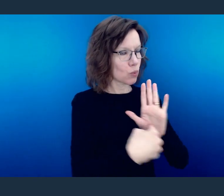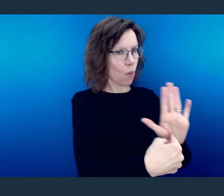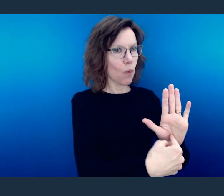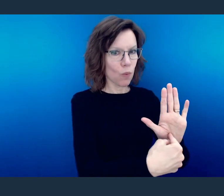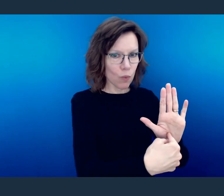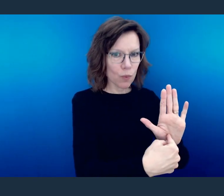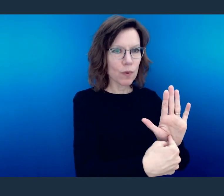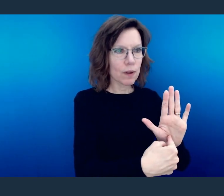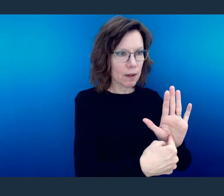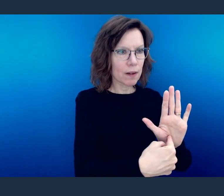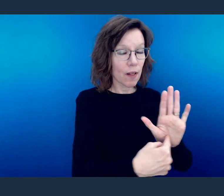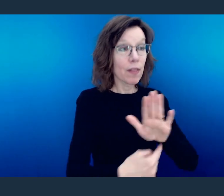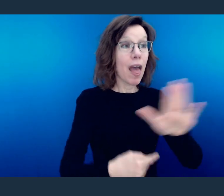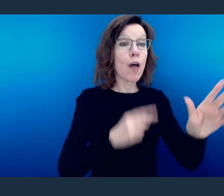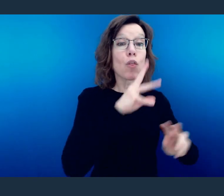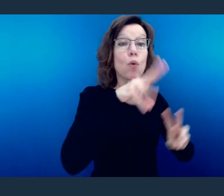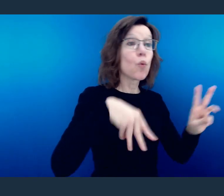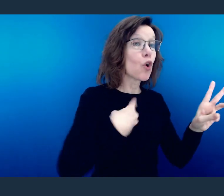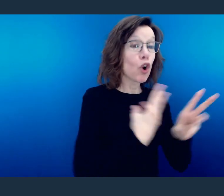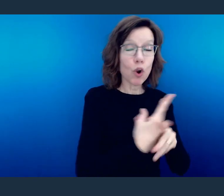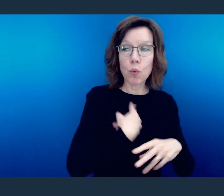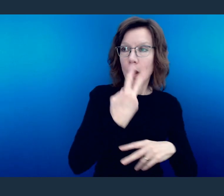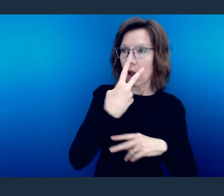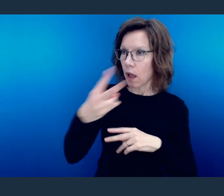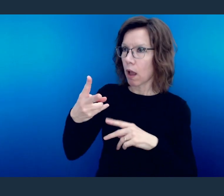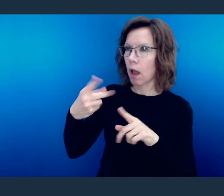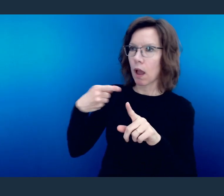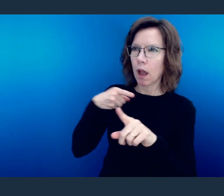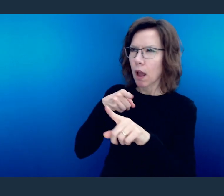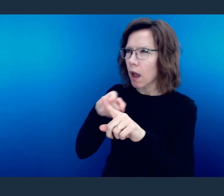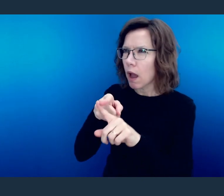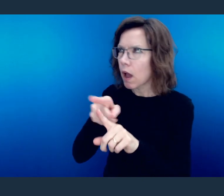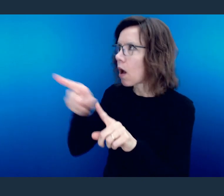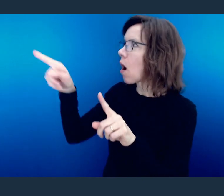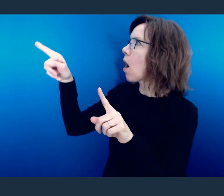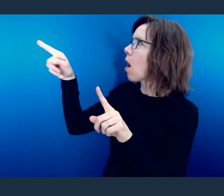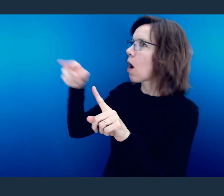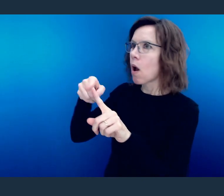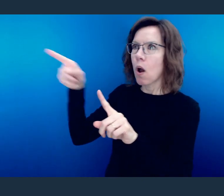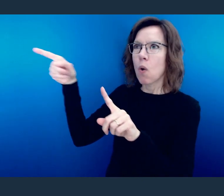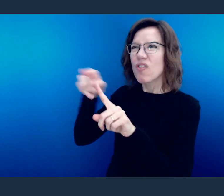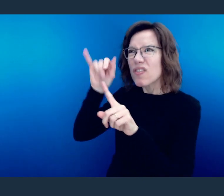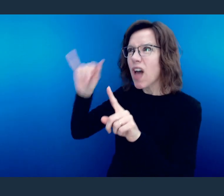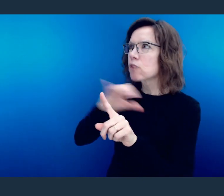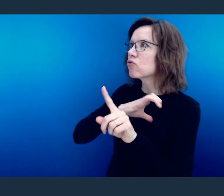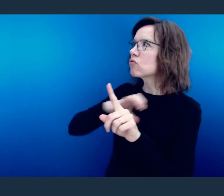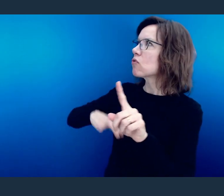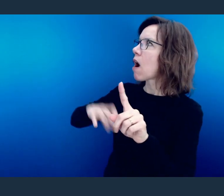dwelling within you so that the world might see you and through you see Him.